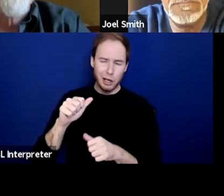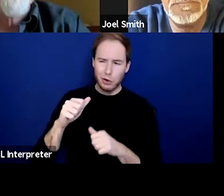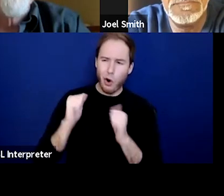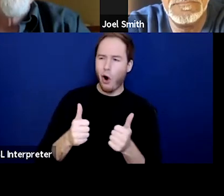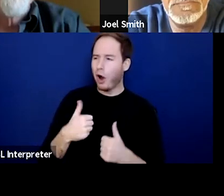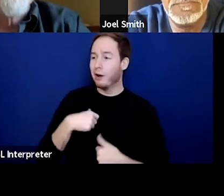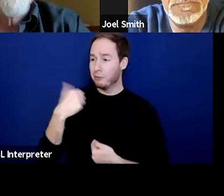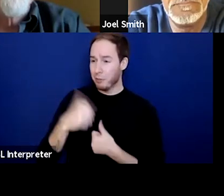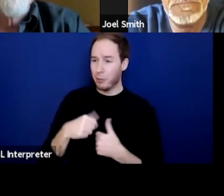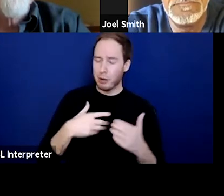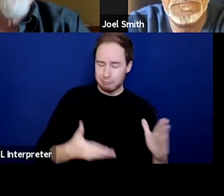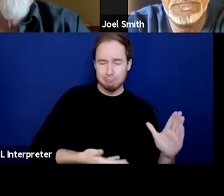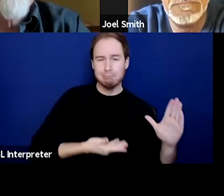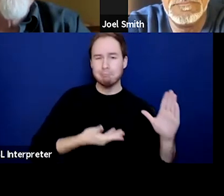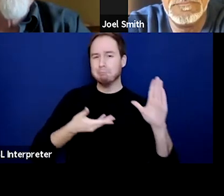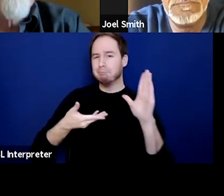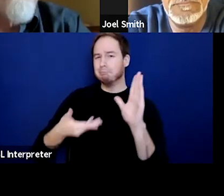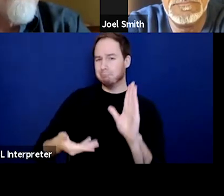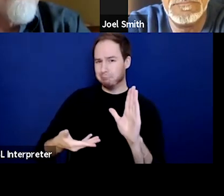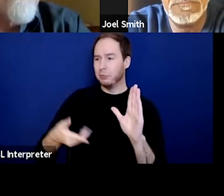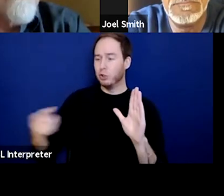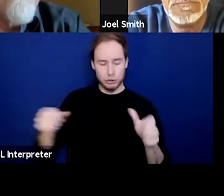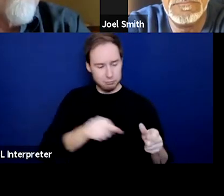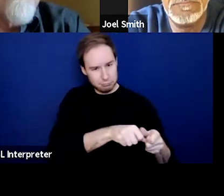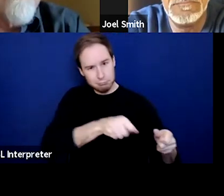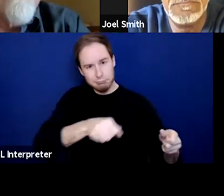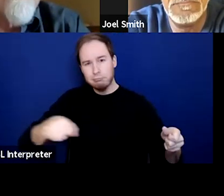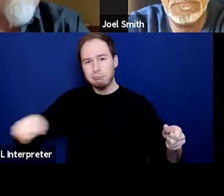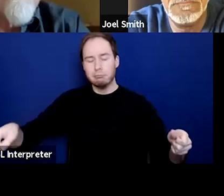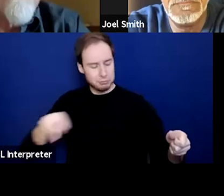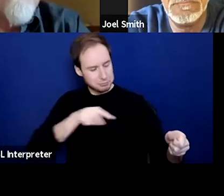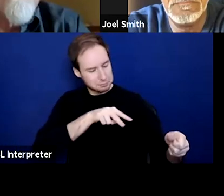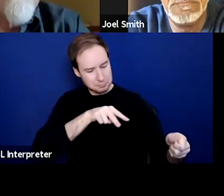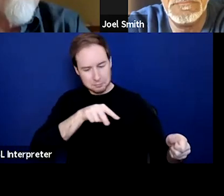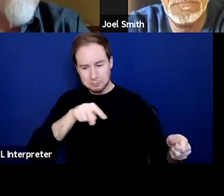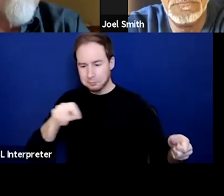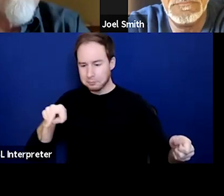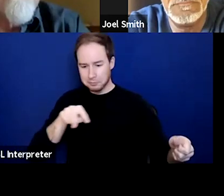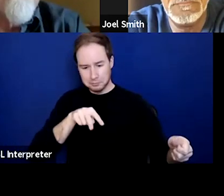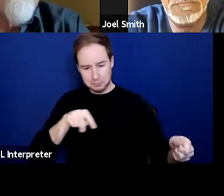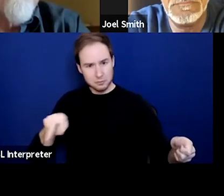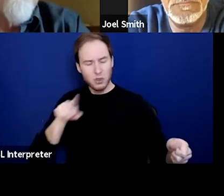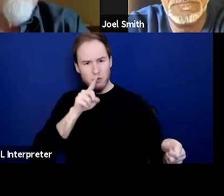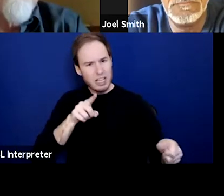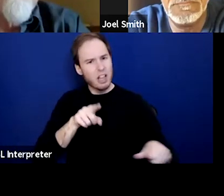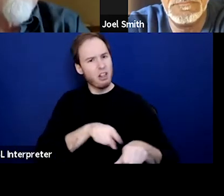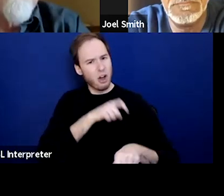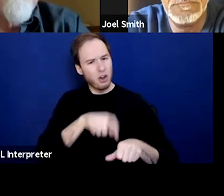She rolled it out. It was on a butcher paper. She rolled it out. She was looking at it, not that she took a long time and I got a little nervous,